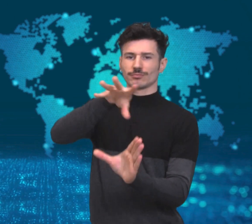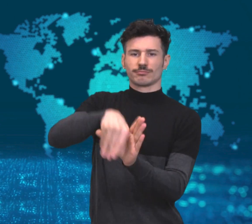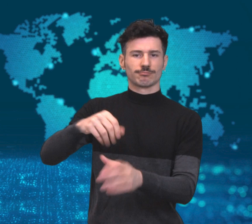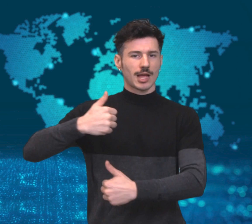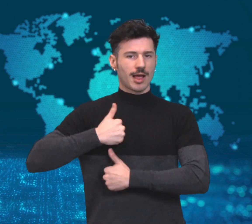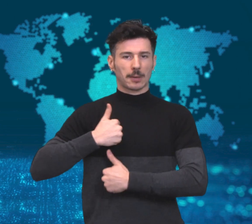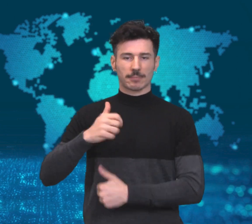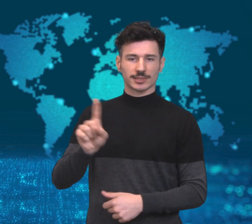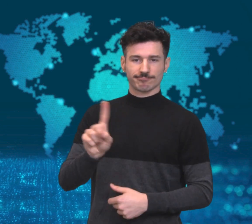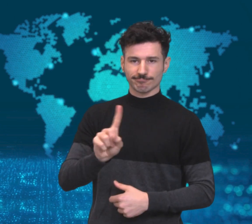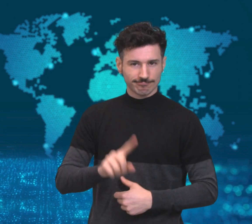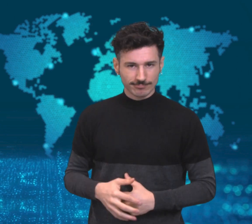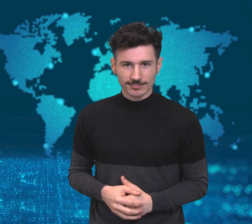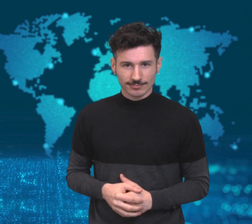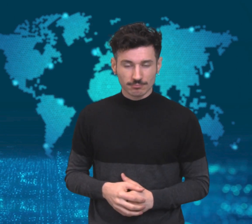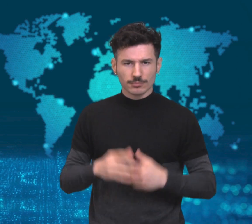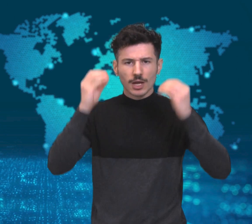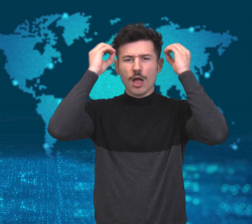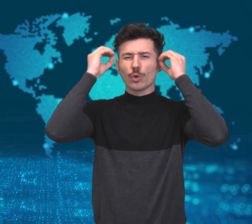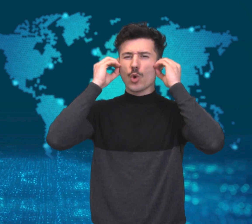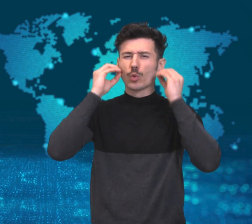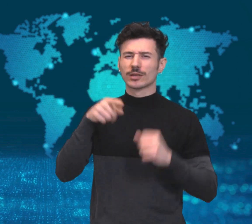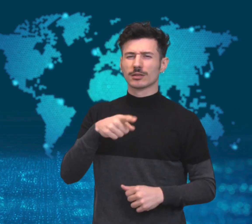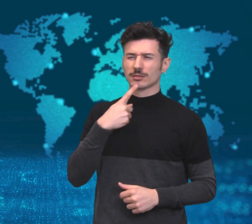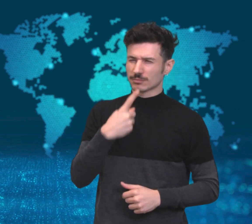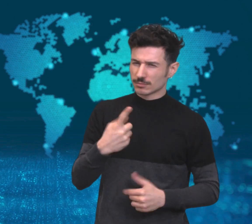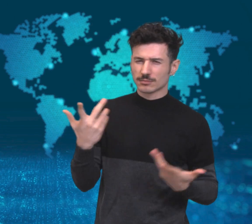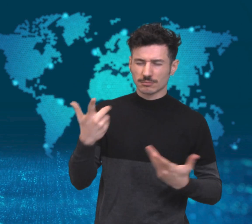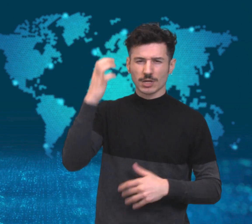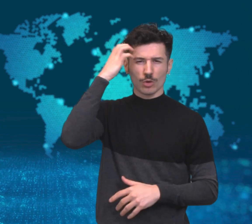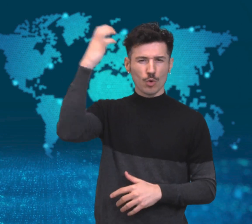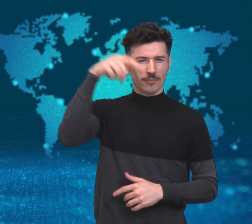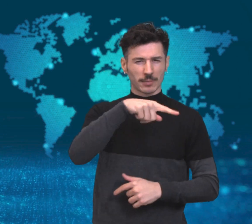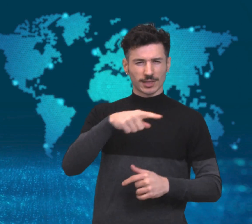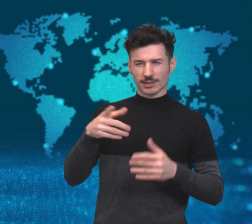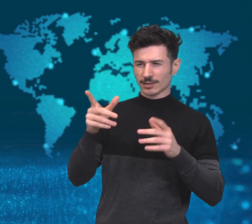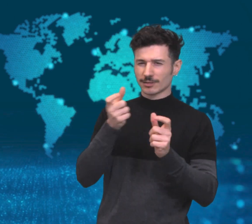The court ruled that the government’s arguments were